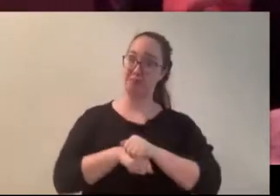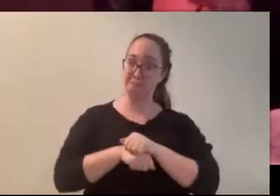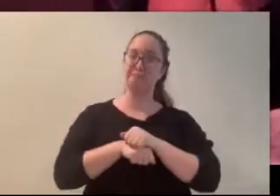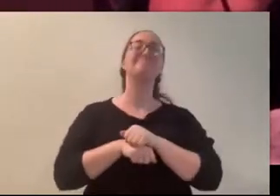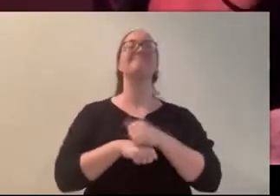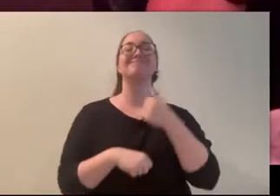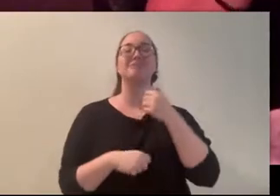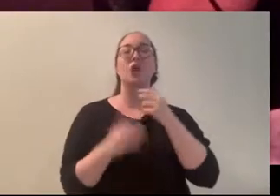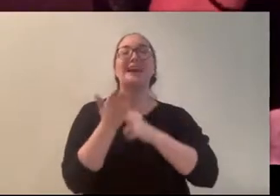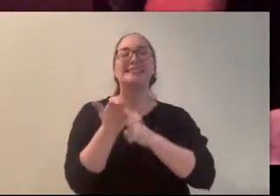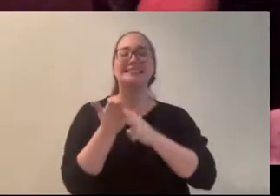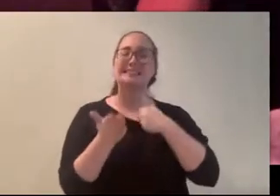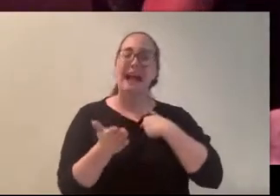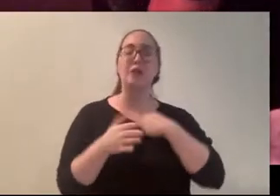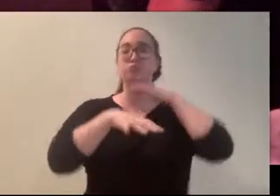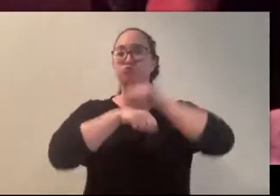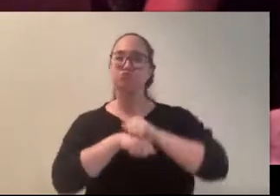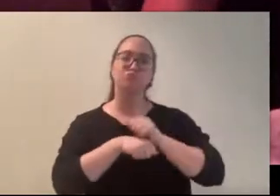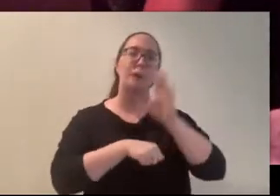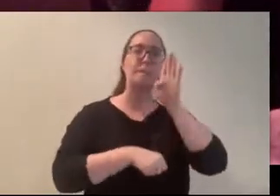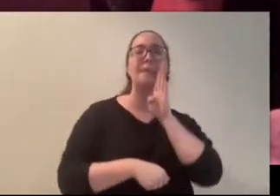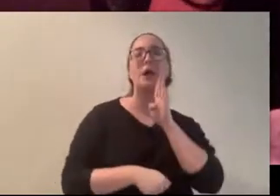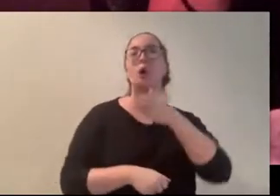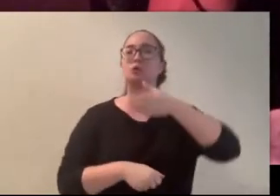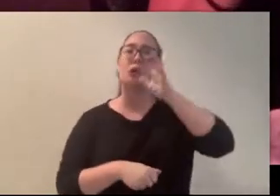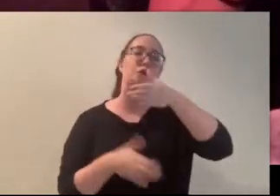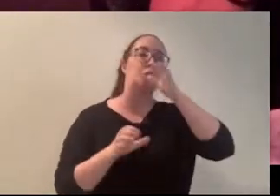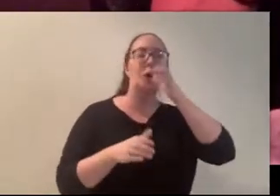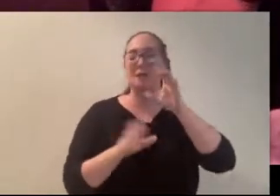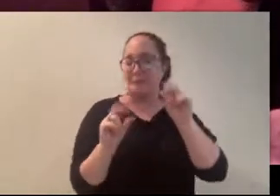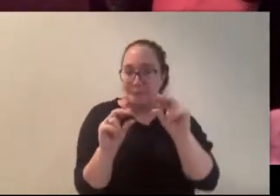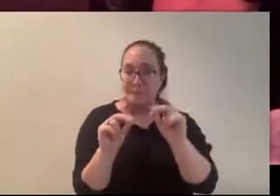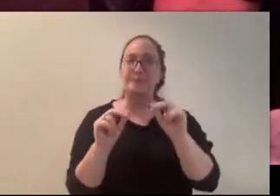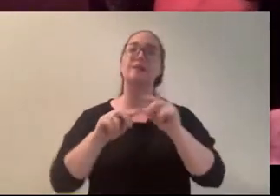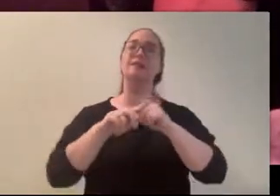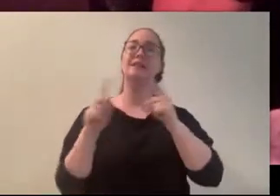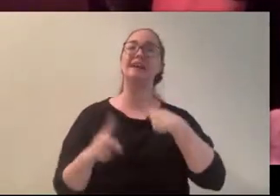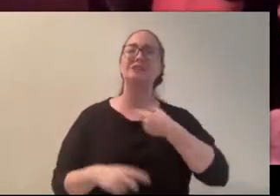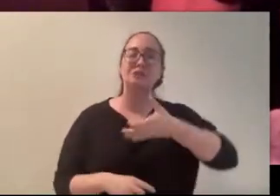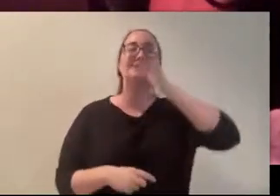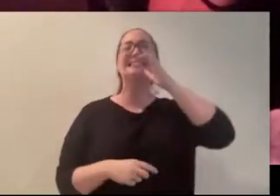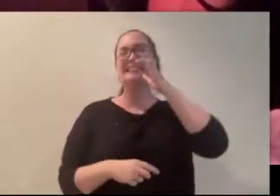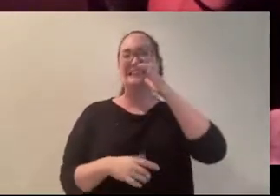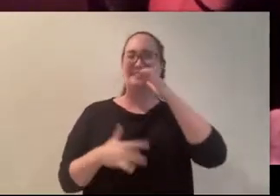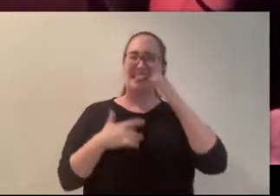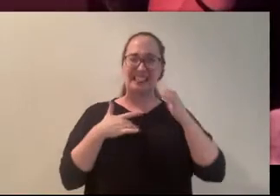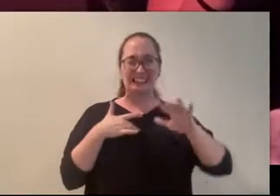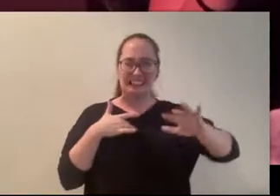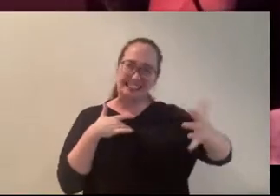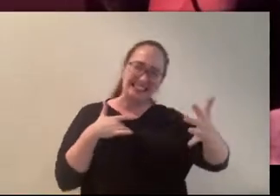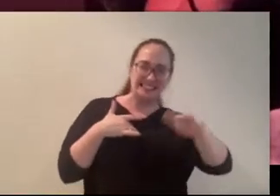a sip I thought “ehh” but the more I'm drinking it the more I really am looking for that orange